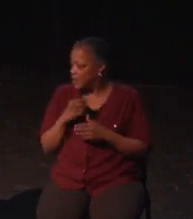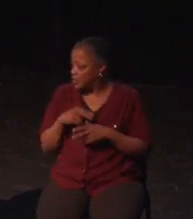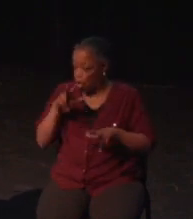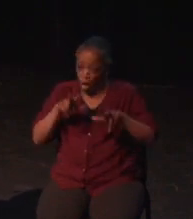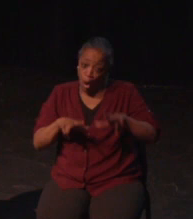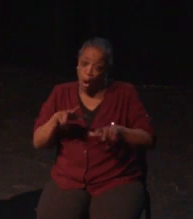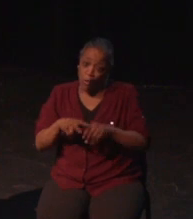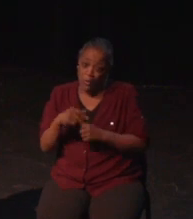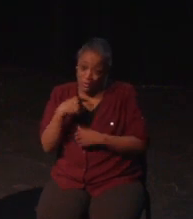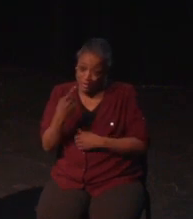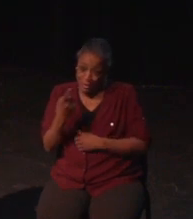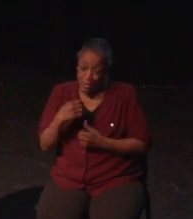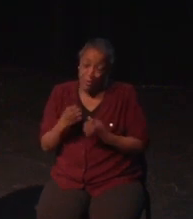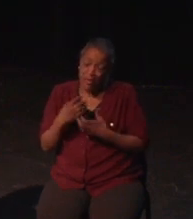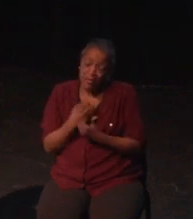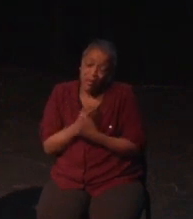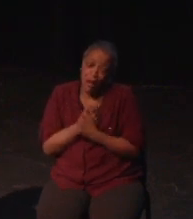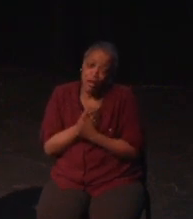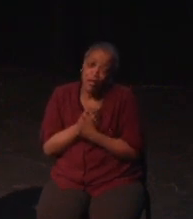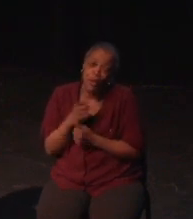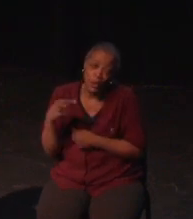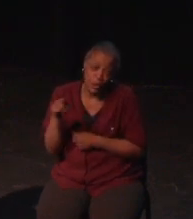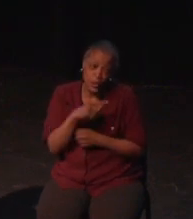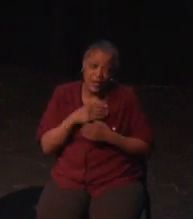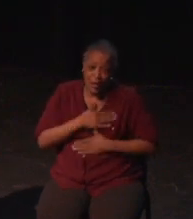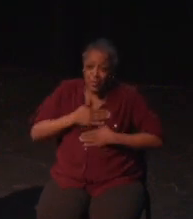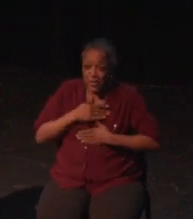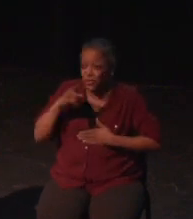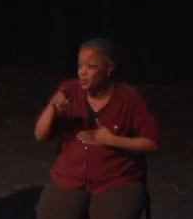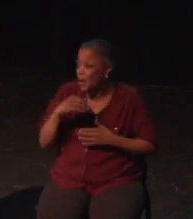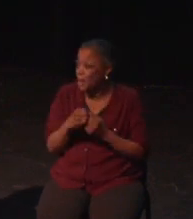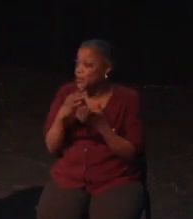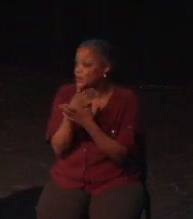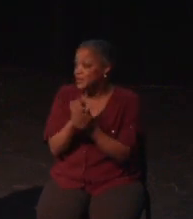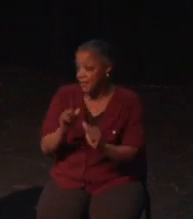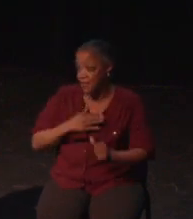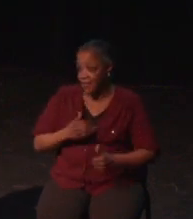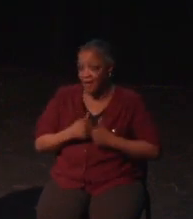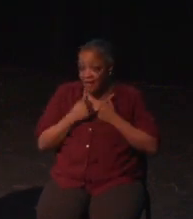I had to remove myself from the game and examine why.